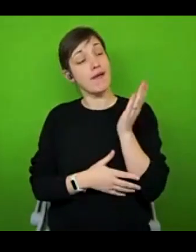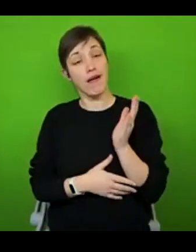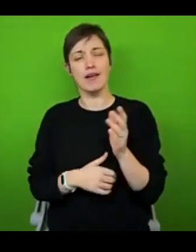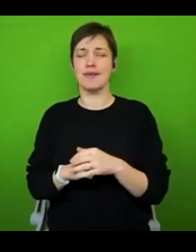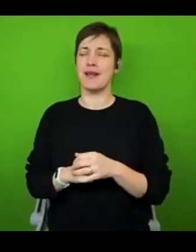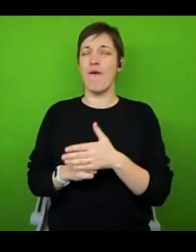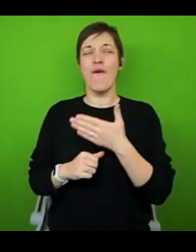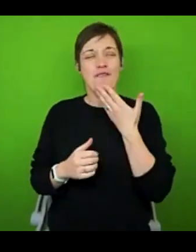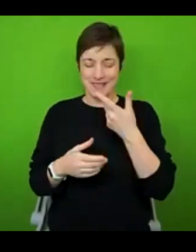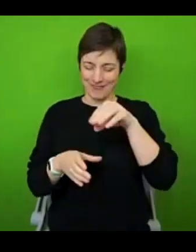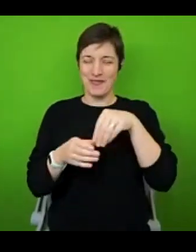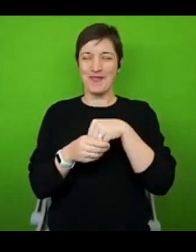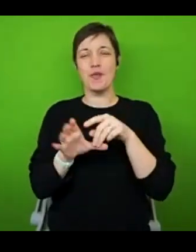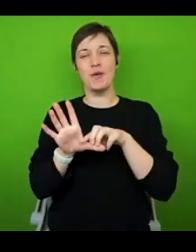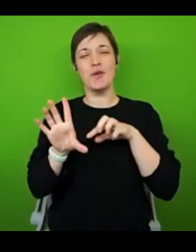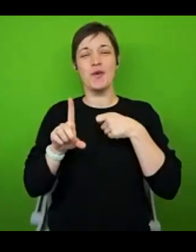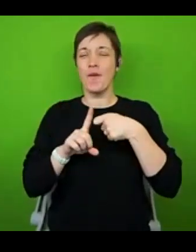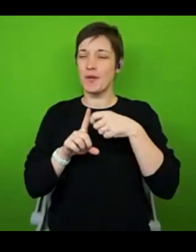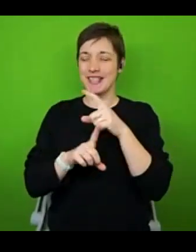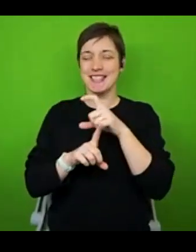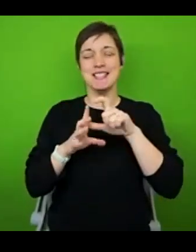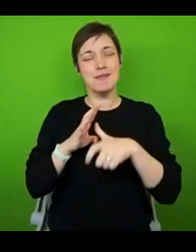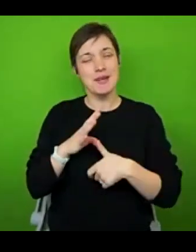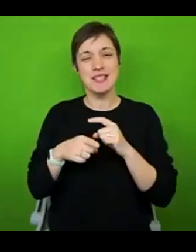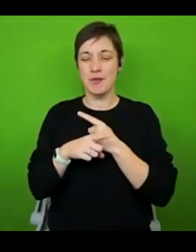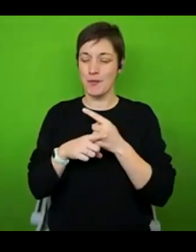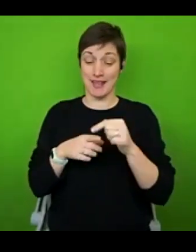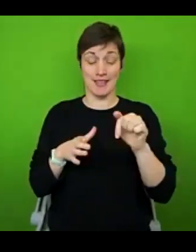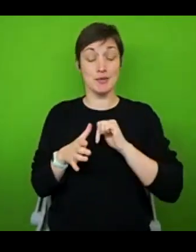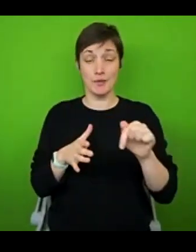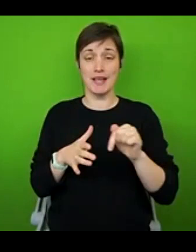this week. And they've got some great events happening throughout the rest of the week as well. Some of them are